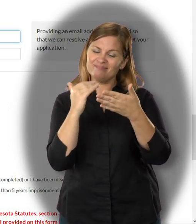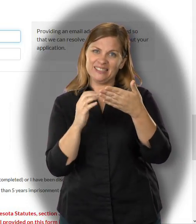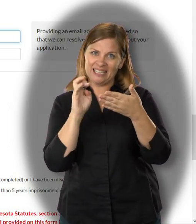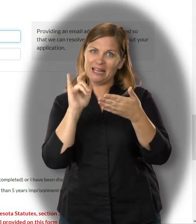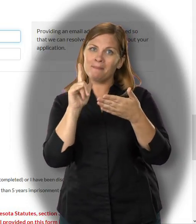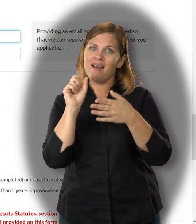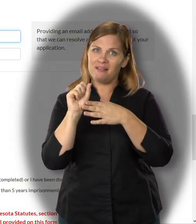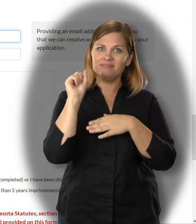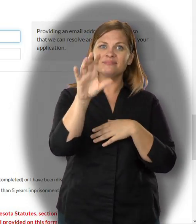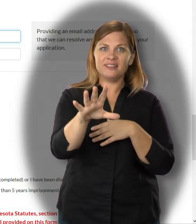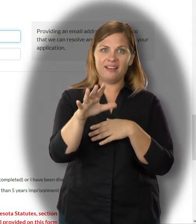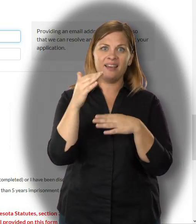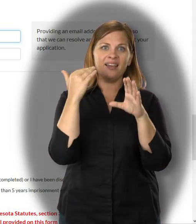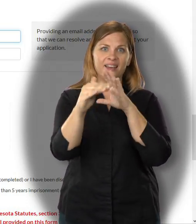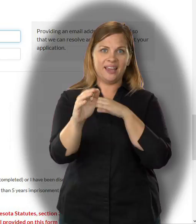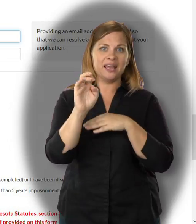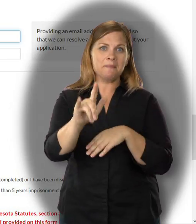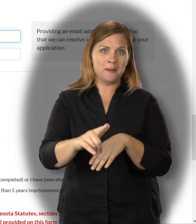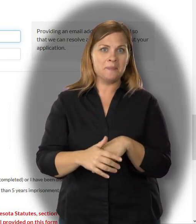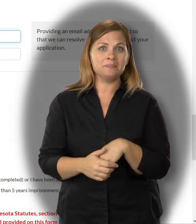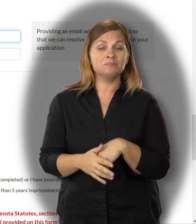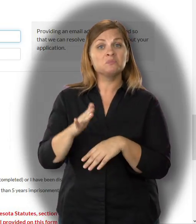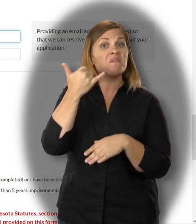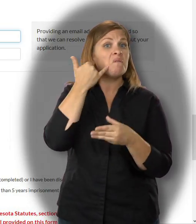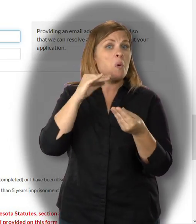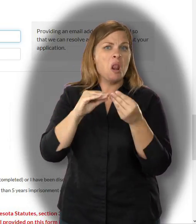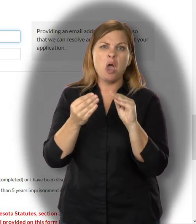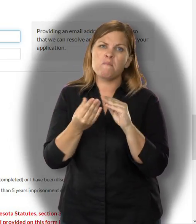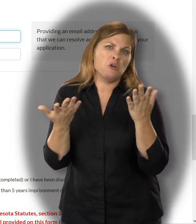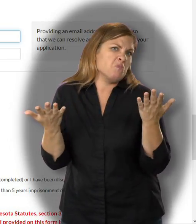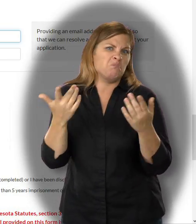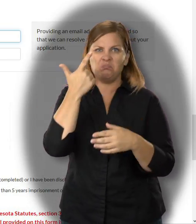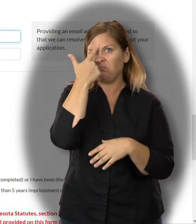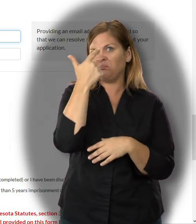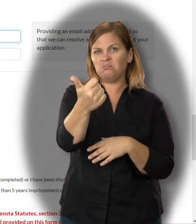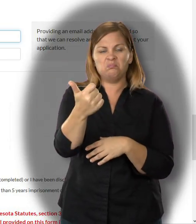This is required to apply for an early absentee ballot online.